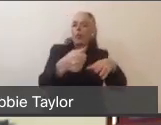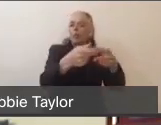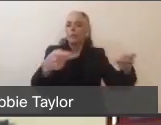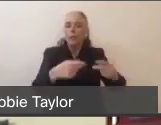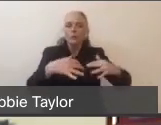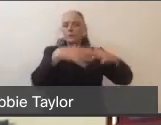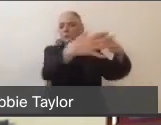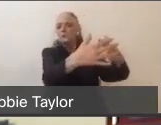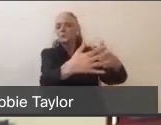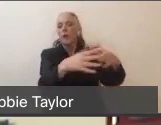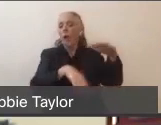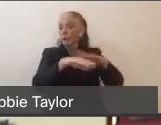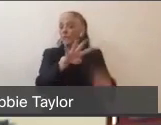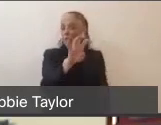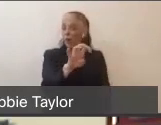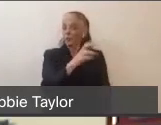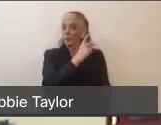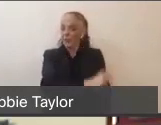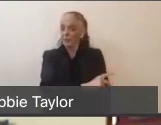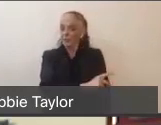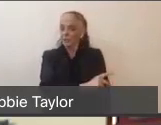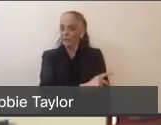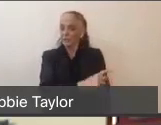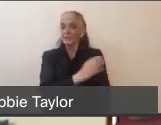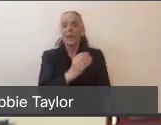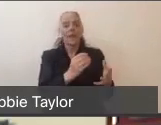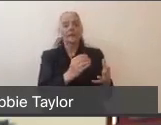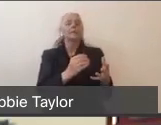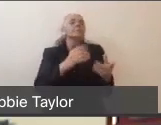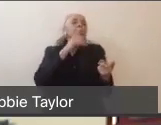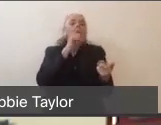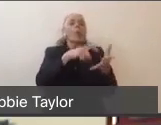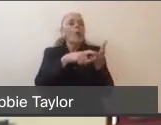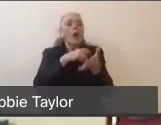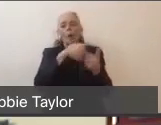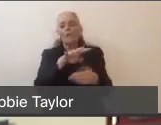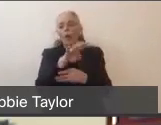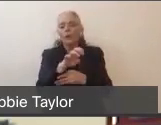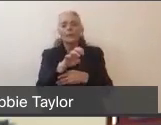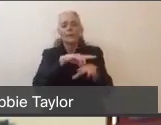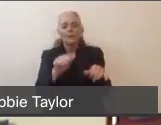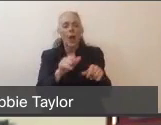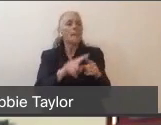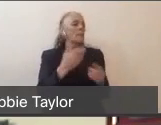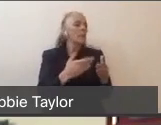so we don't have to create a site that can take all 400 at once. We'll create 25 beds at a time,